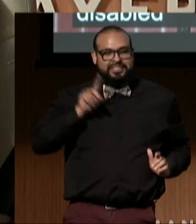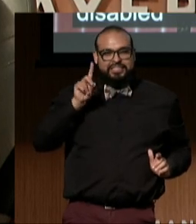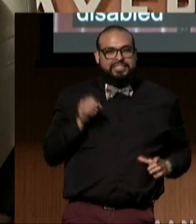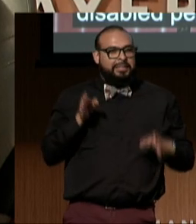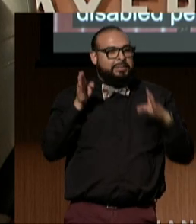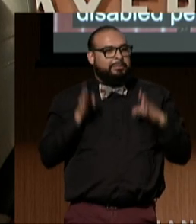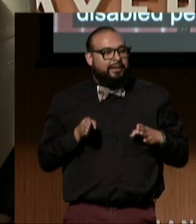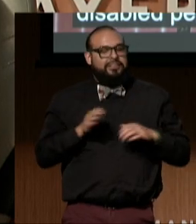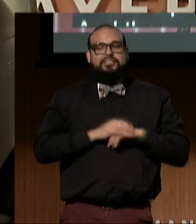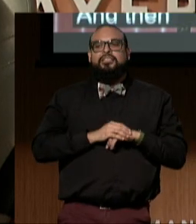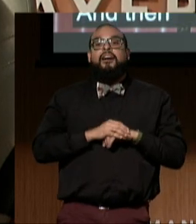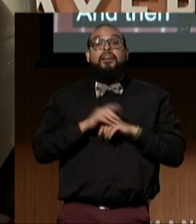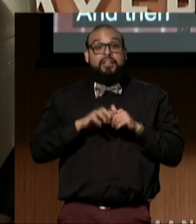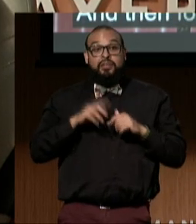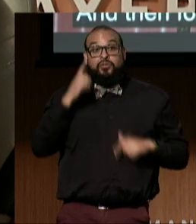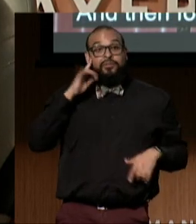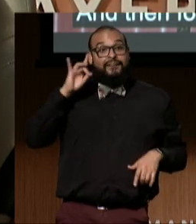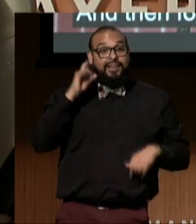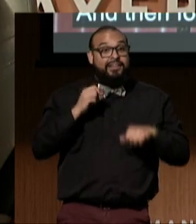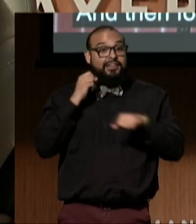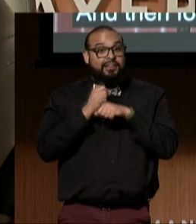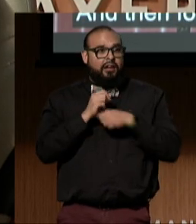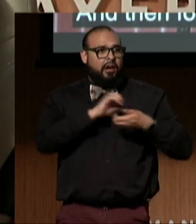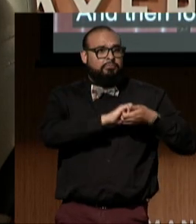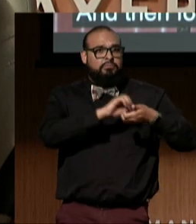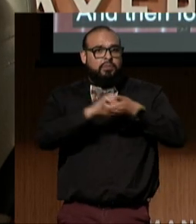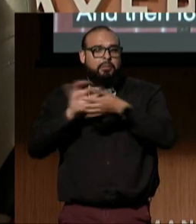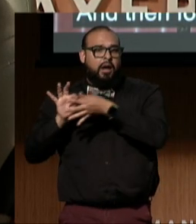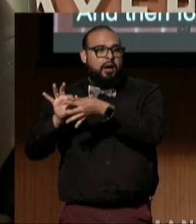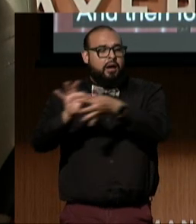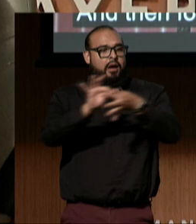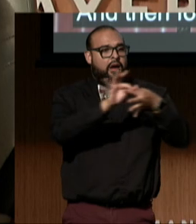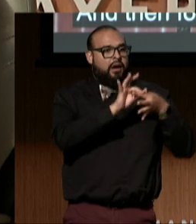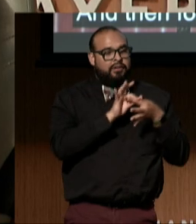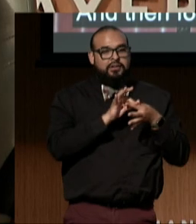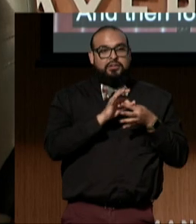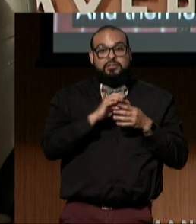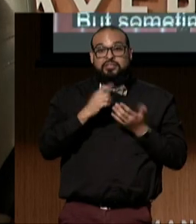I built relationships but sometimes convinced and cajoled